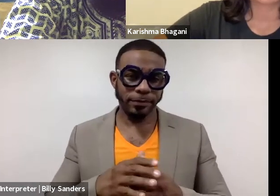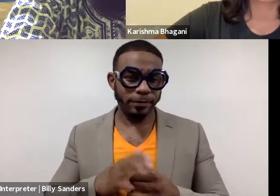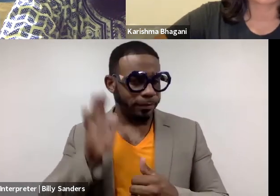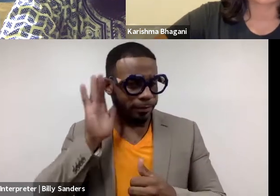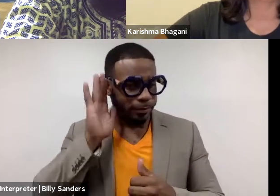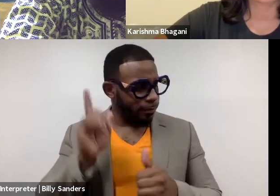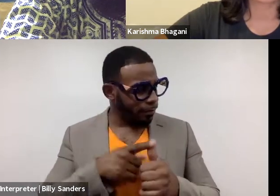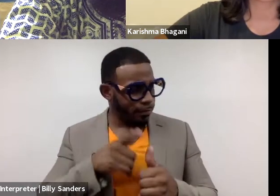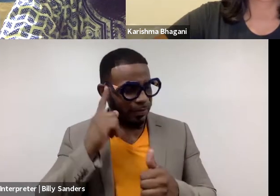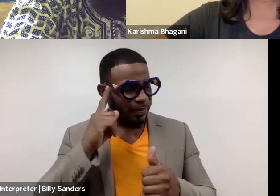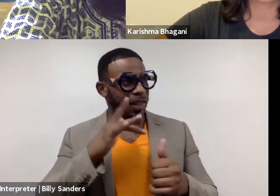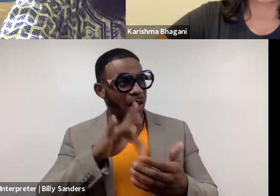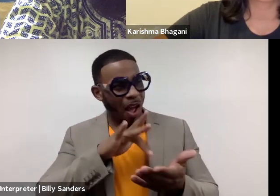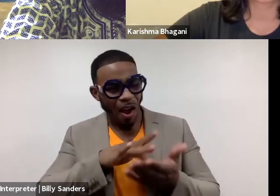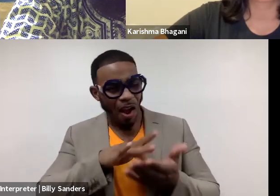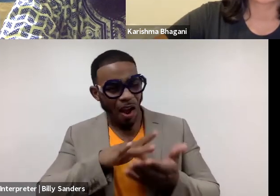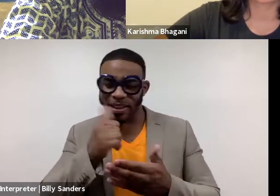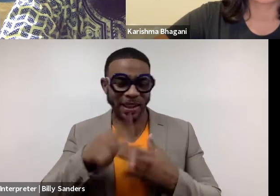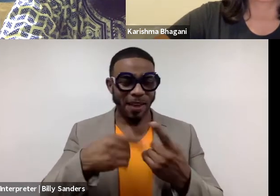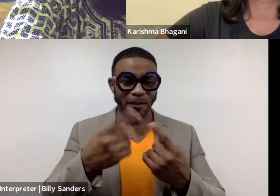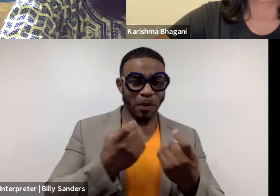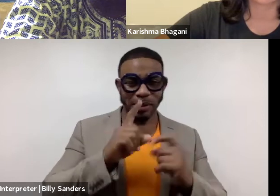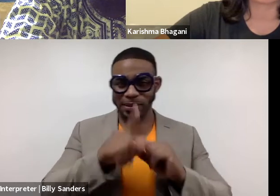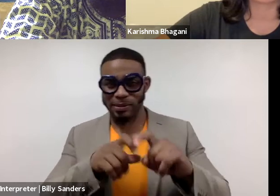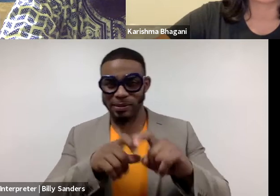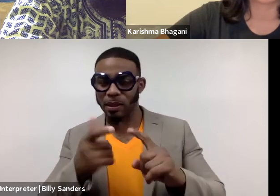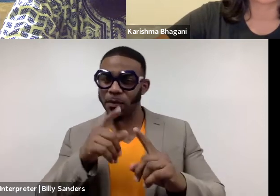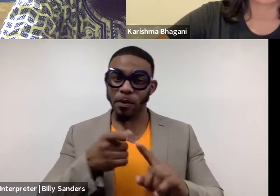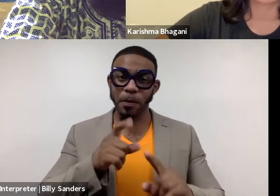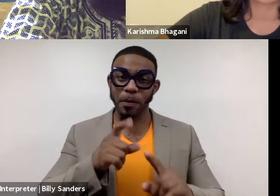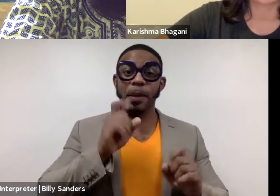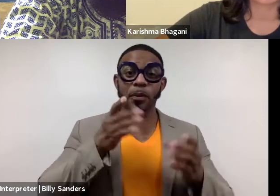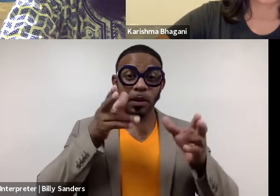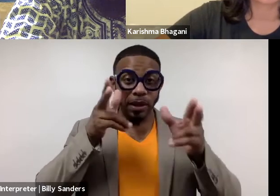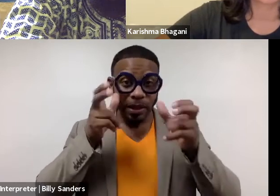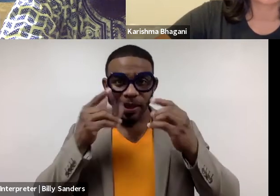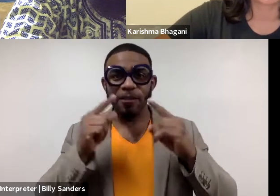I think the heart of any question asking comes from being able to listen effectively, because otherwise,